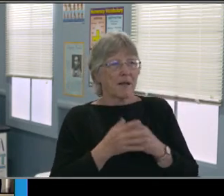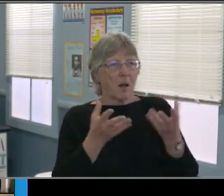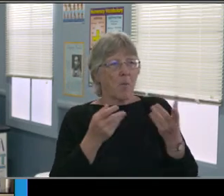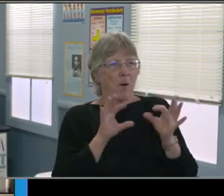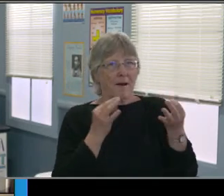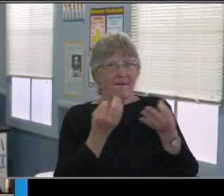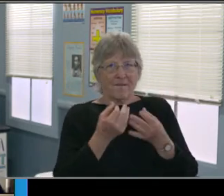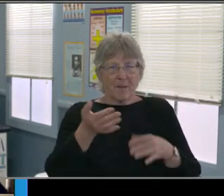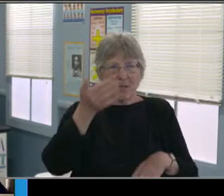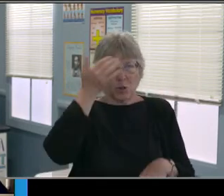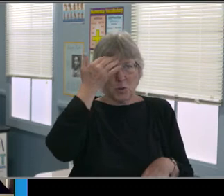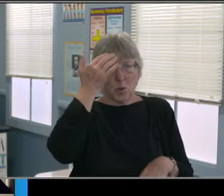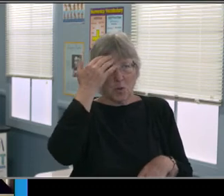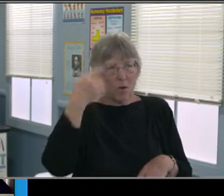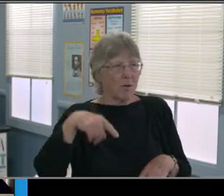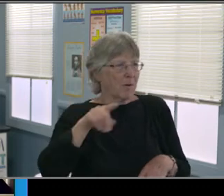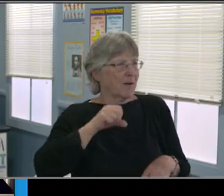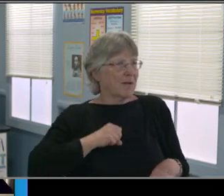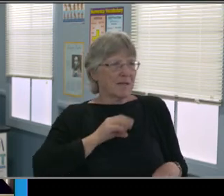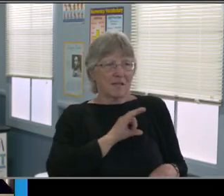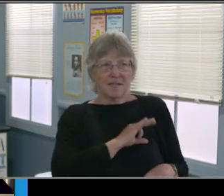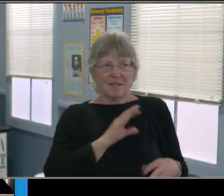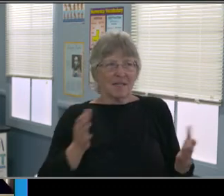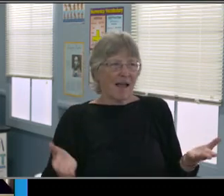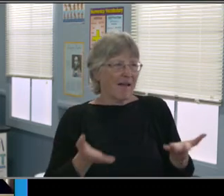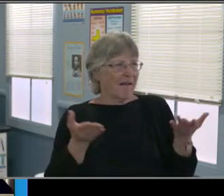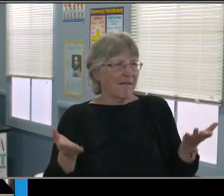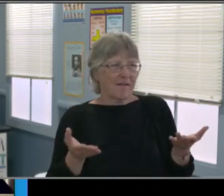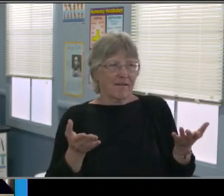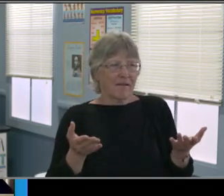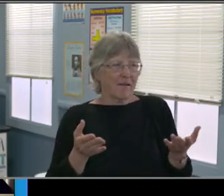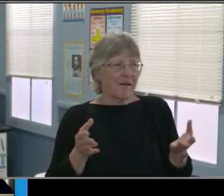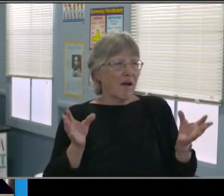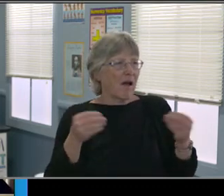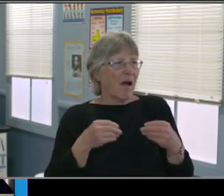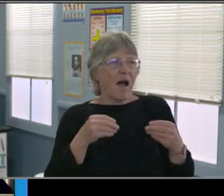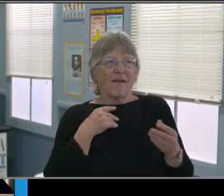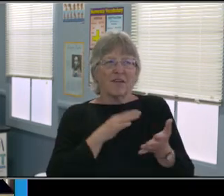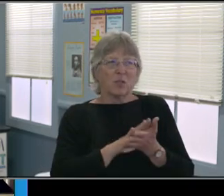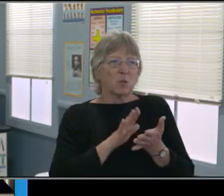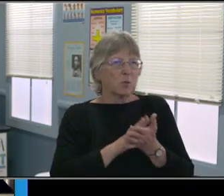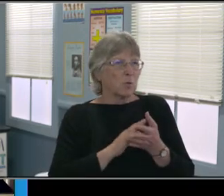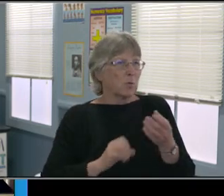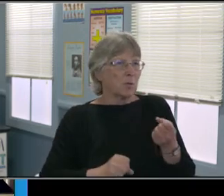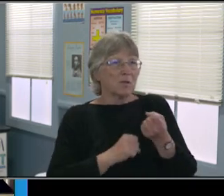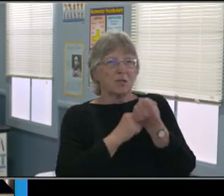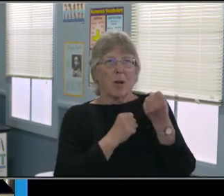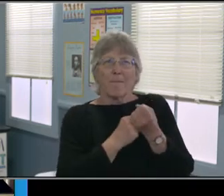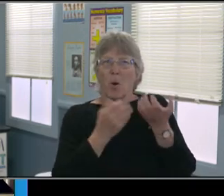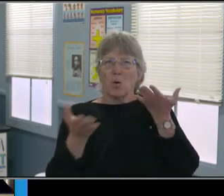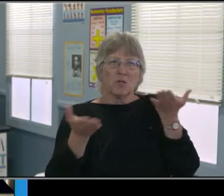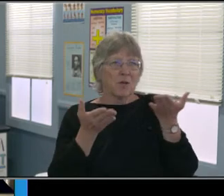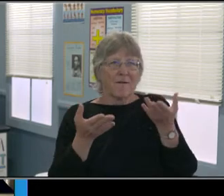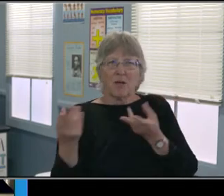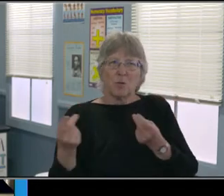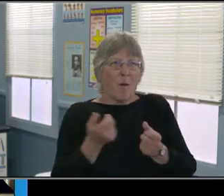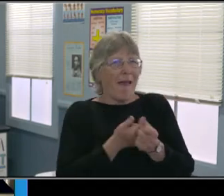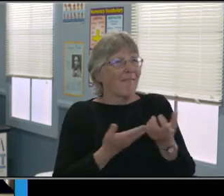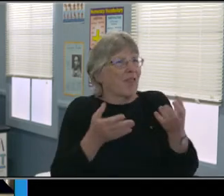Okay. So right now we're not gonna have time for questions for Dr Pal. We have to move on to Michael Anderson